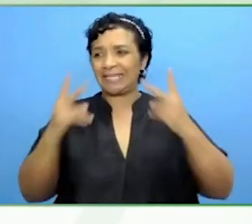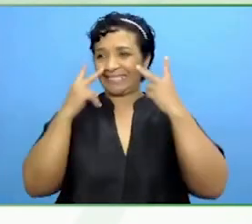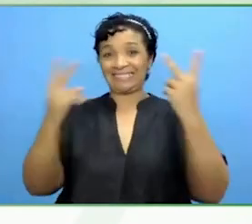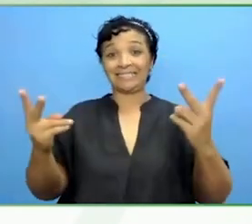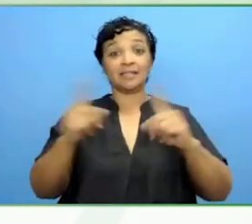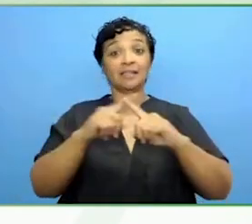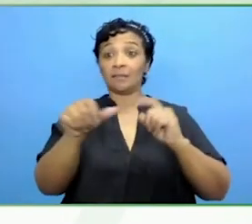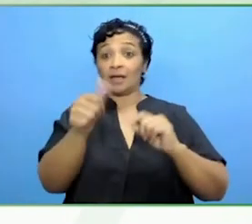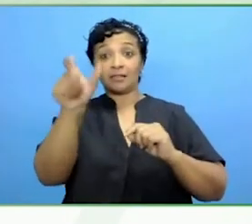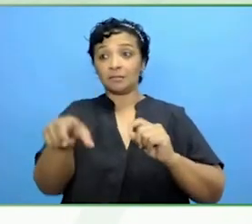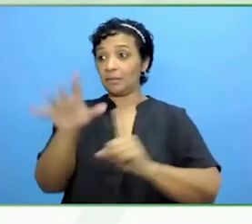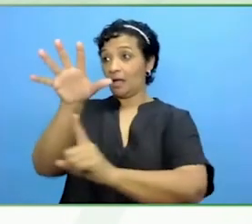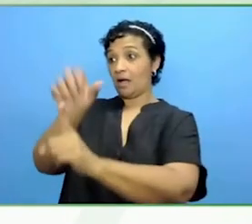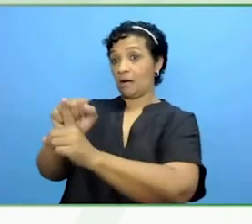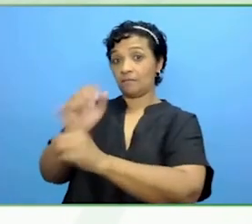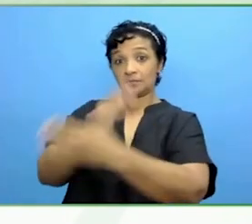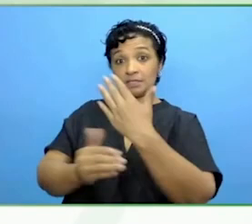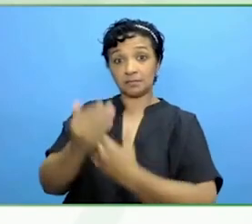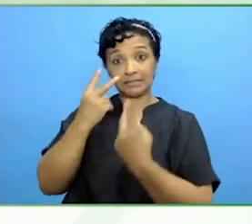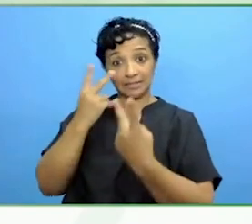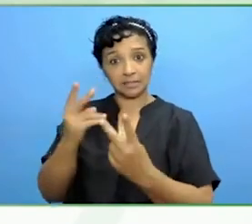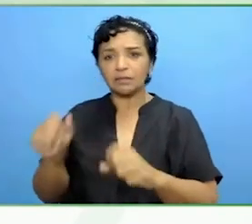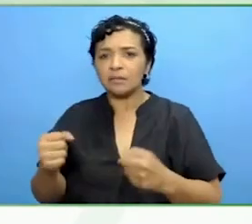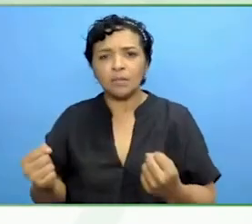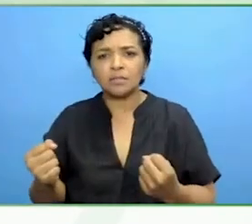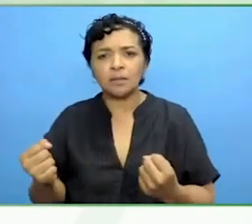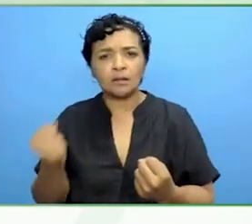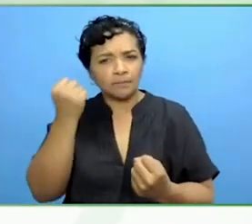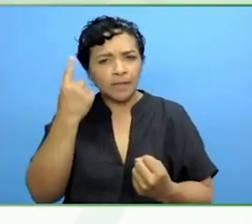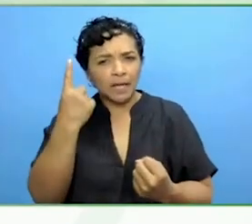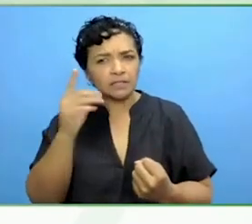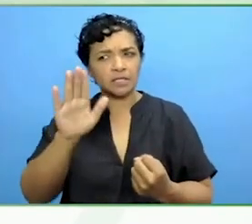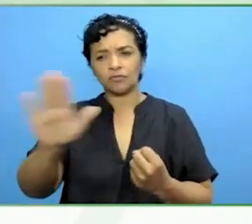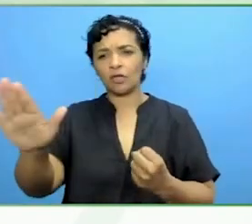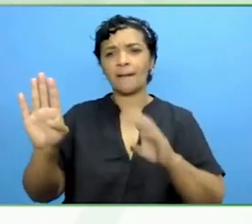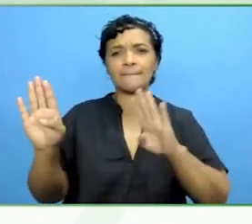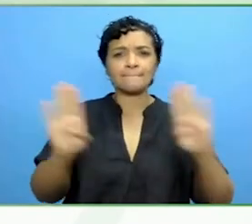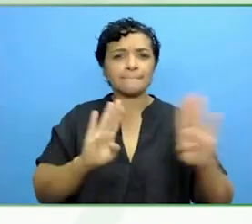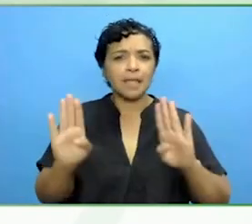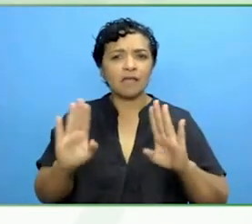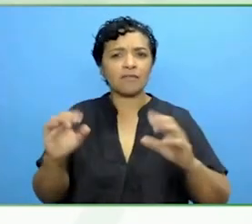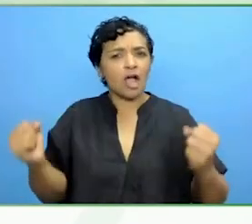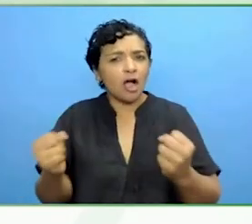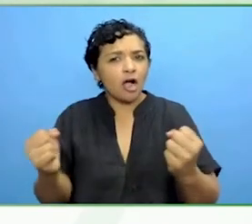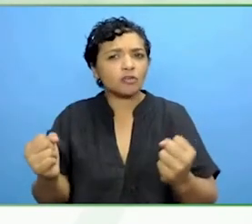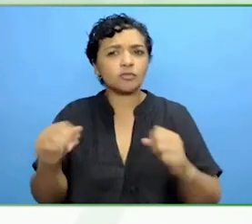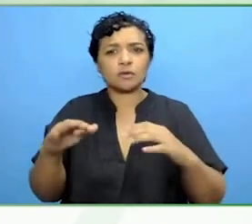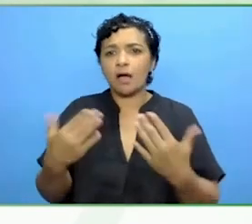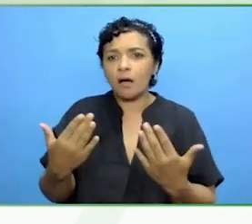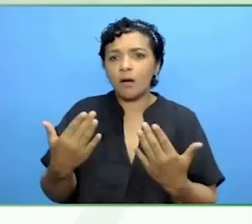Do we truly understand behaviours, responses perhaps in certain situations.